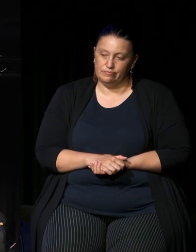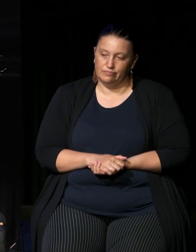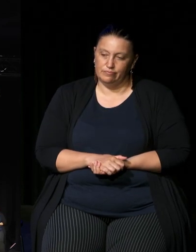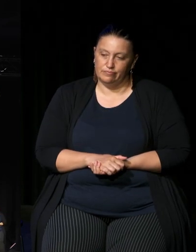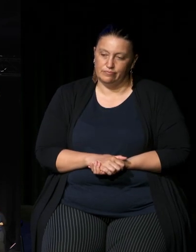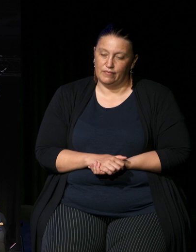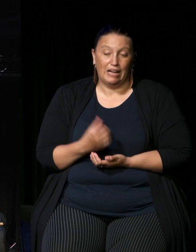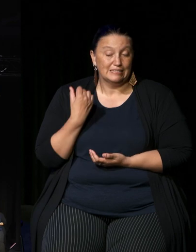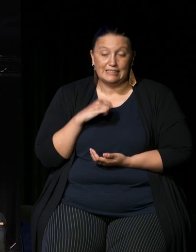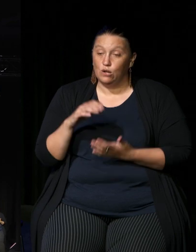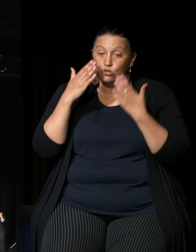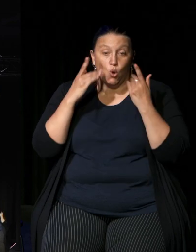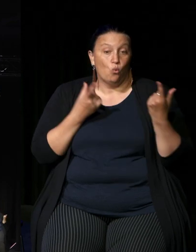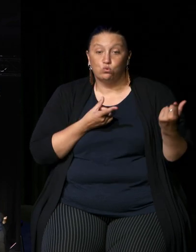I still don't know what to do with the vote